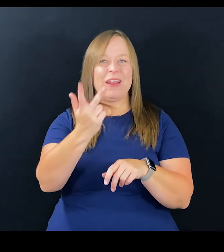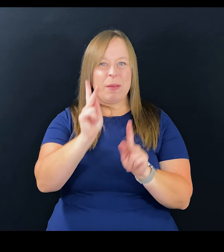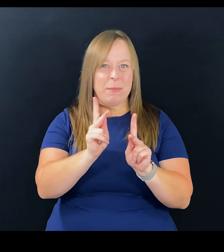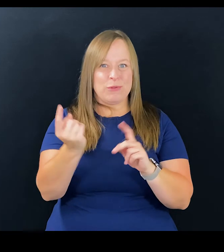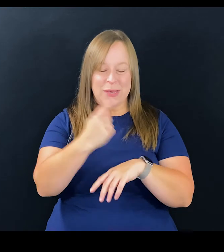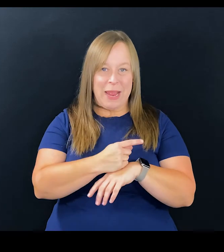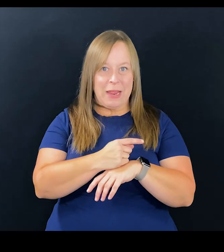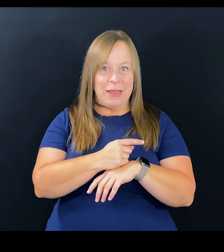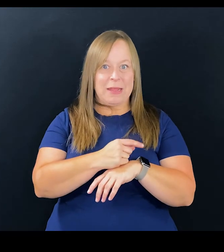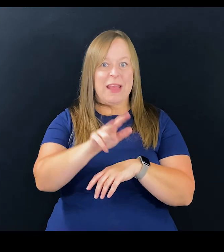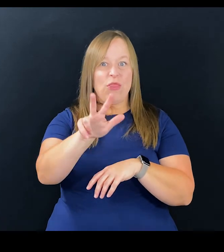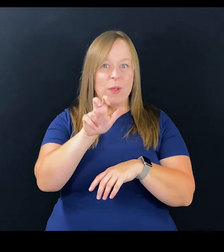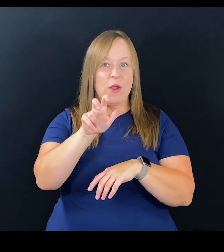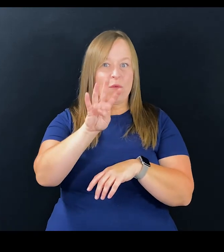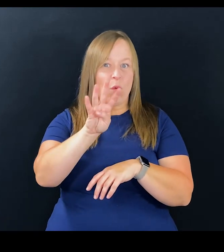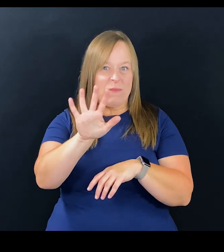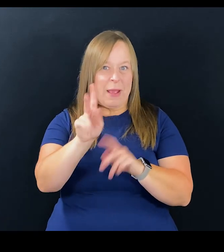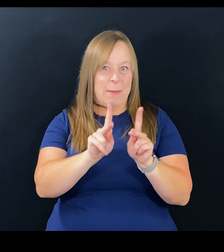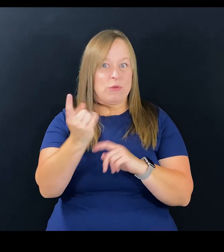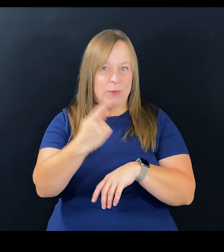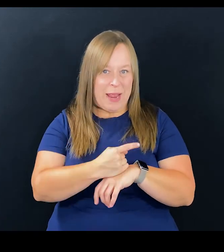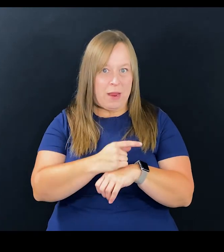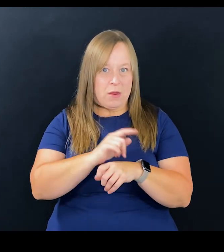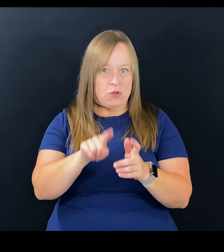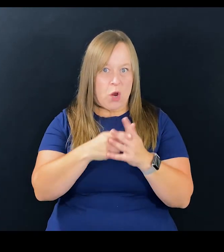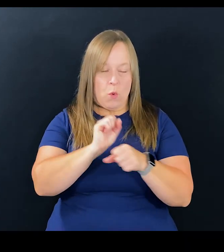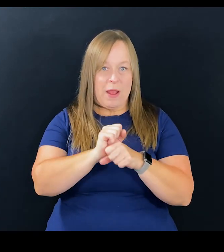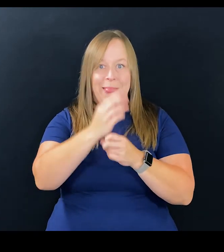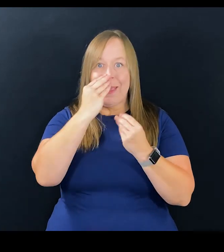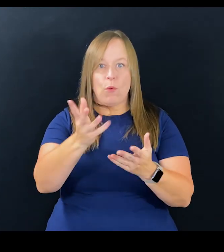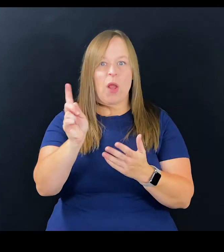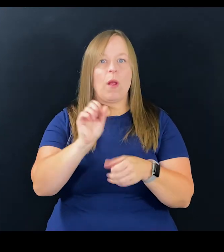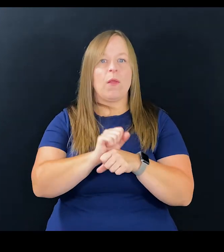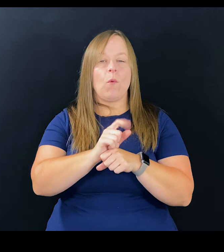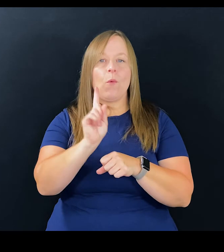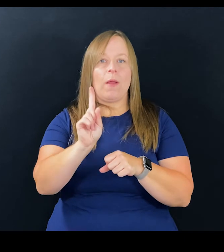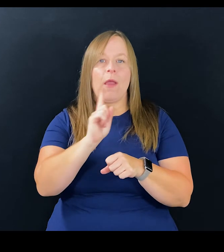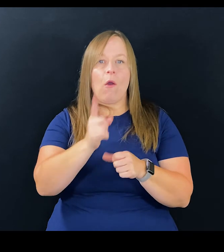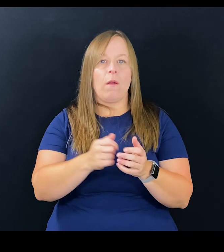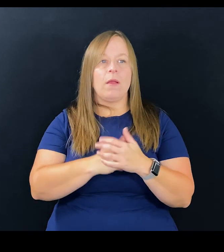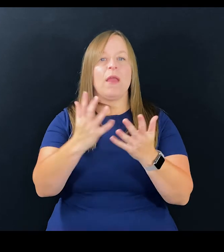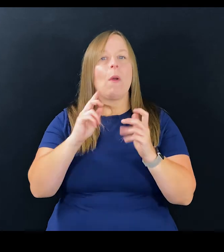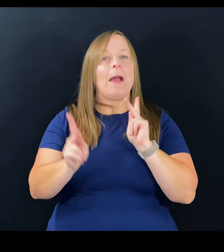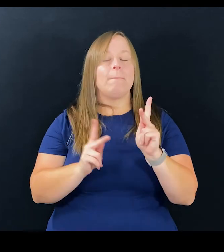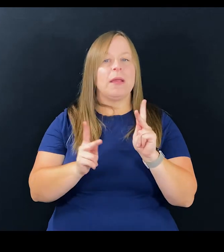they told me they don't need three people today. They need 345 people today. They don't care where they work and where they are,